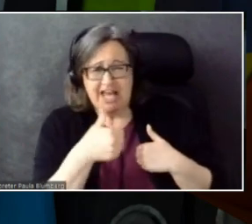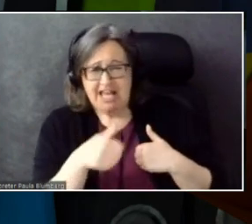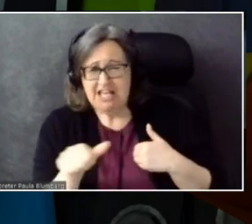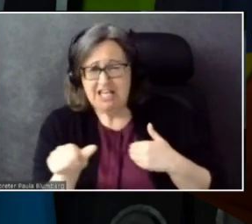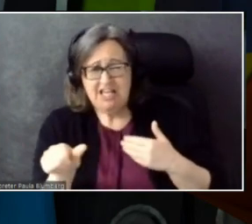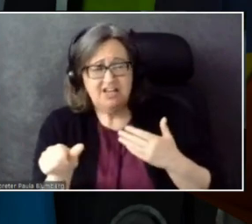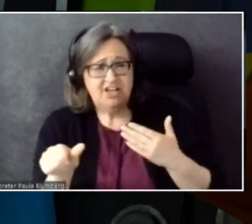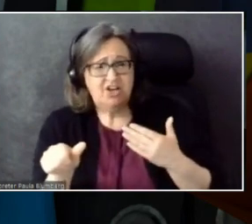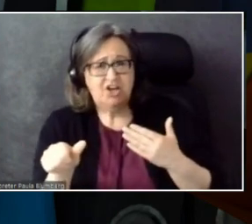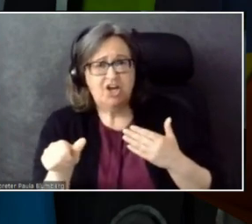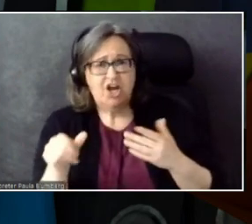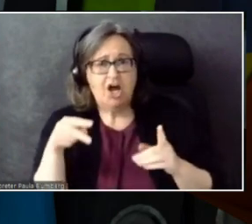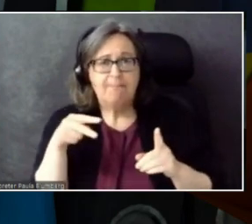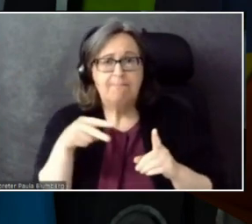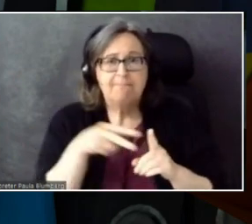or adapter for, like, Zoom?